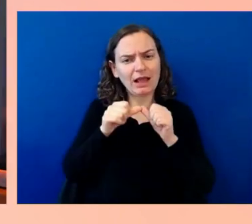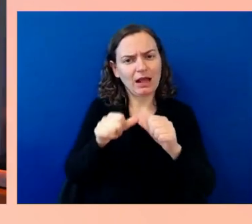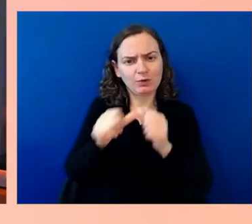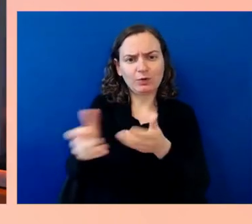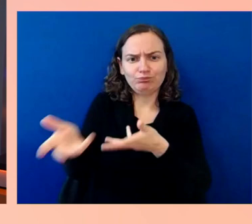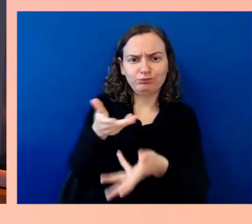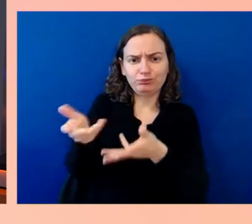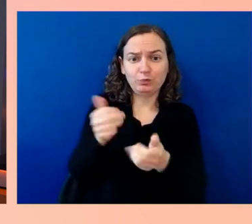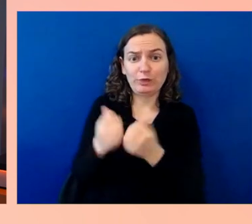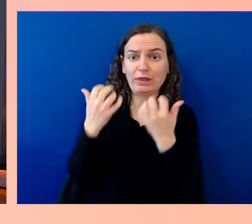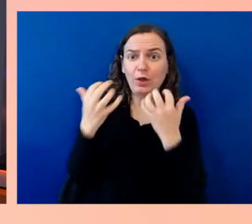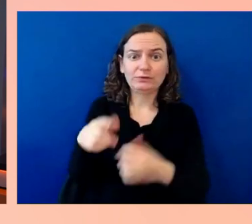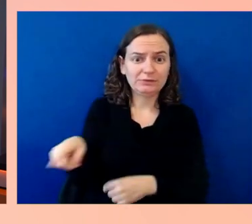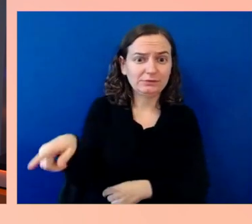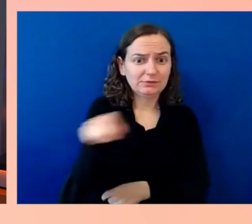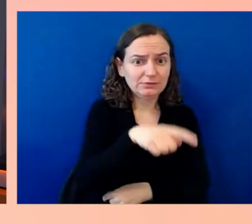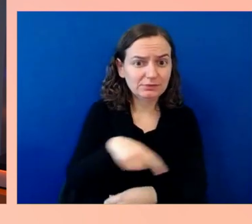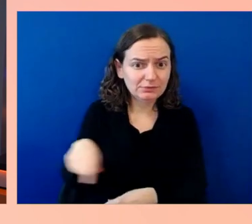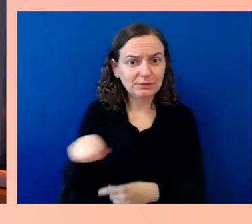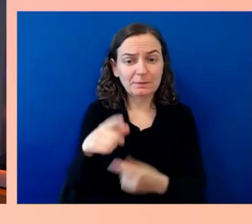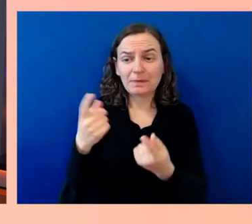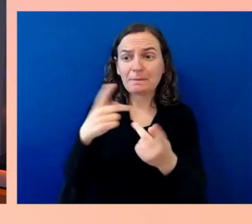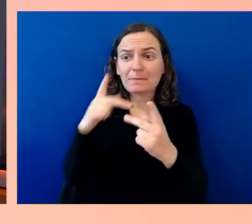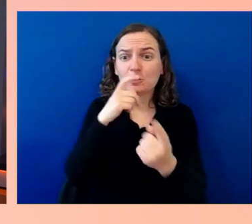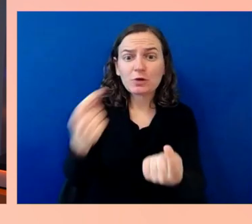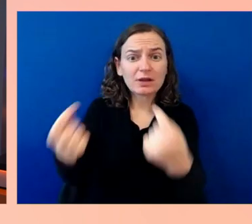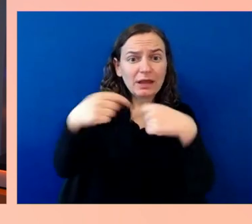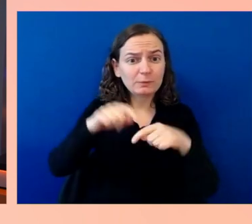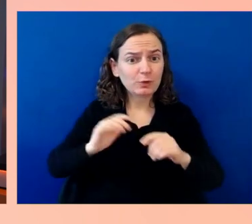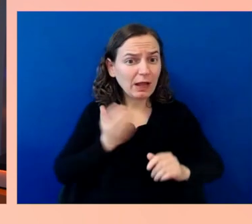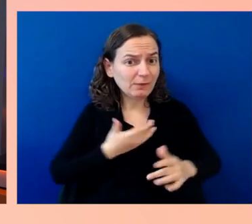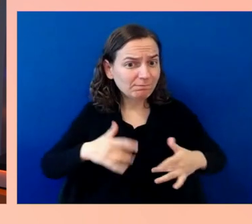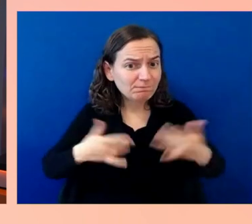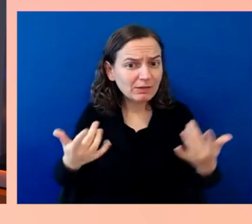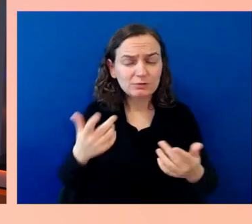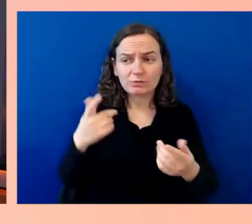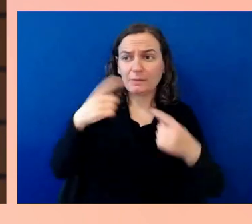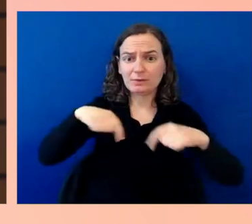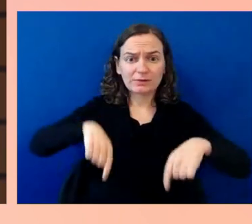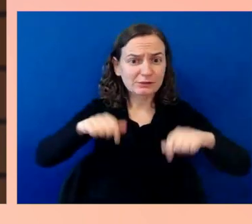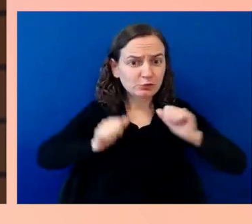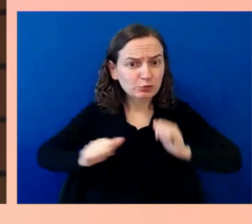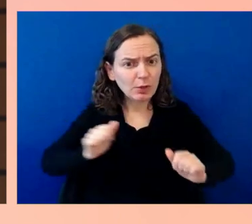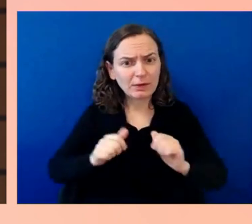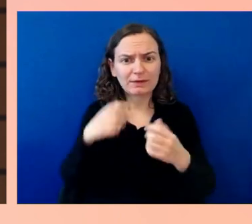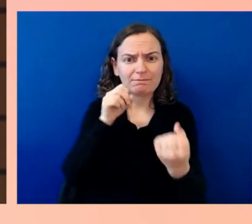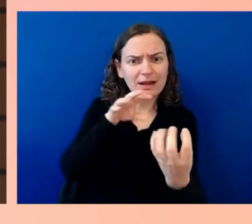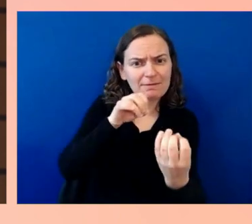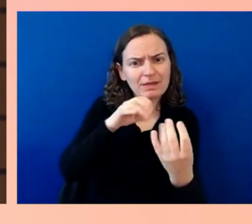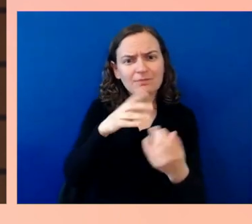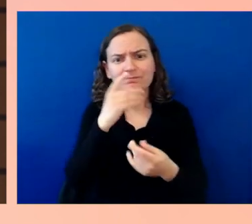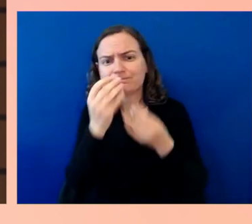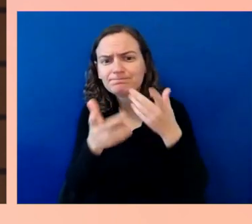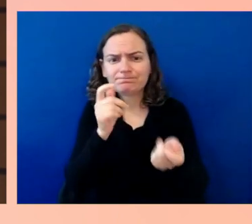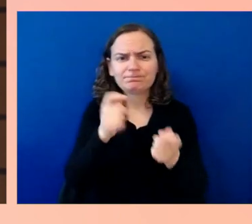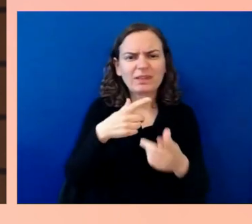You've just got to be this constant listening vessel to take that all in and really